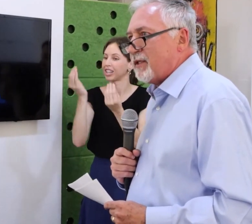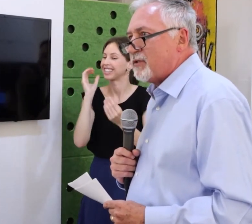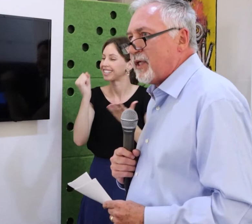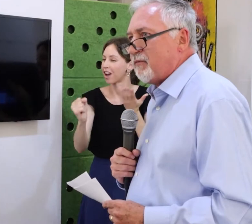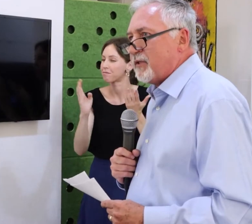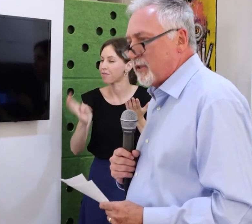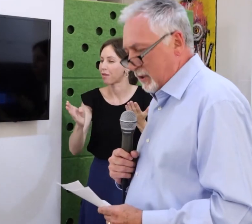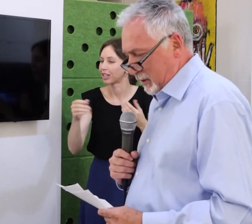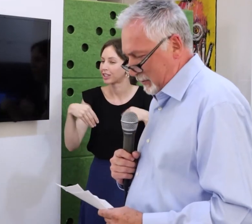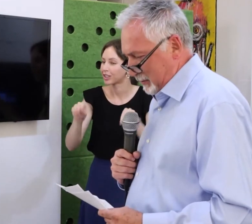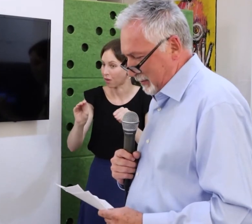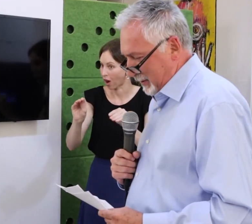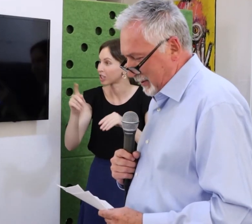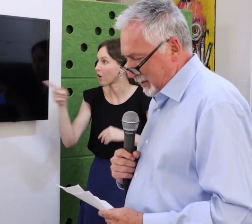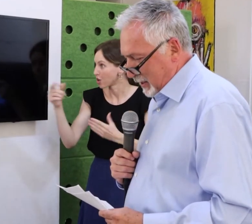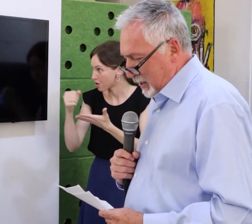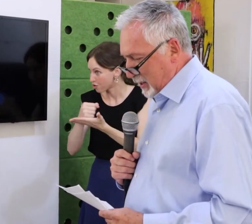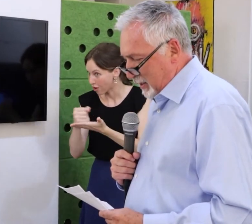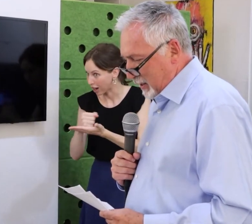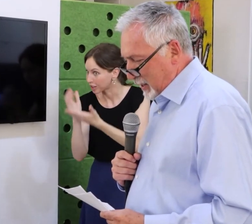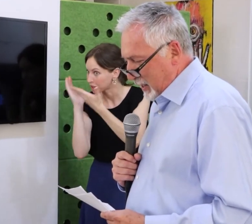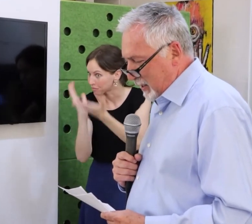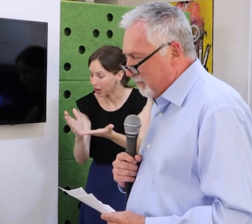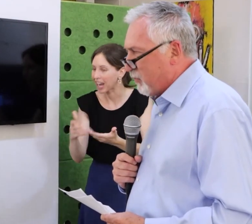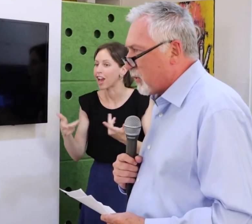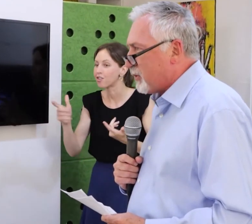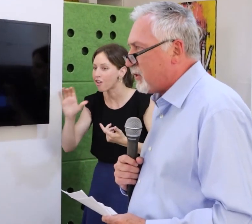Thank you. It is such an honor to be here tonight with so many friends,